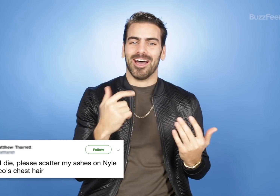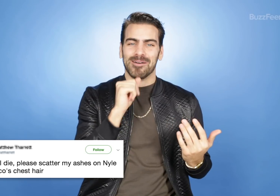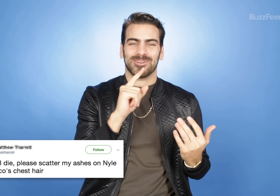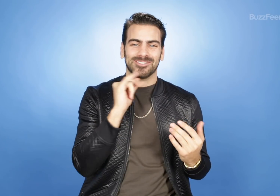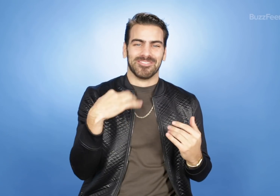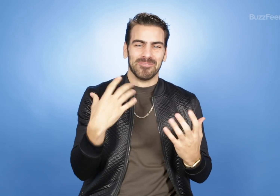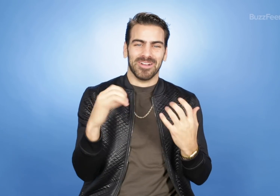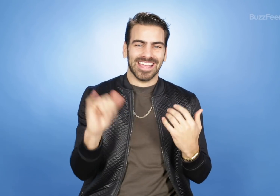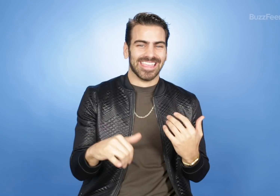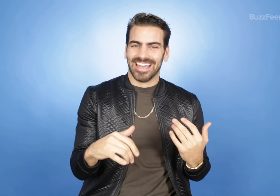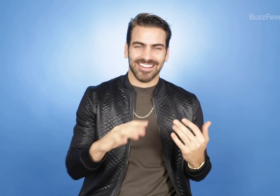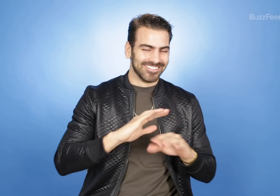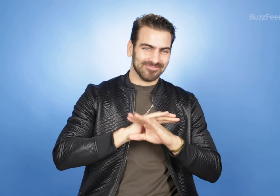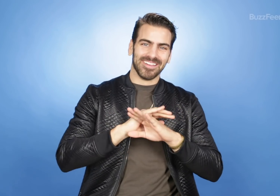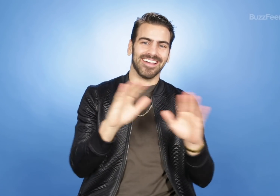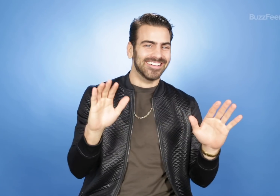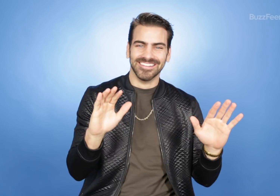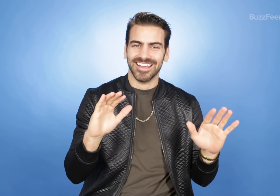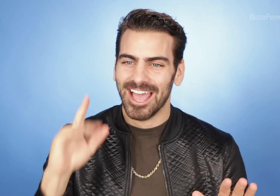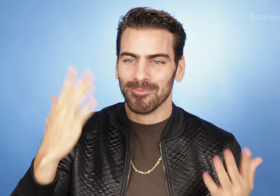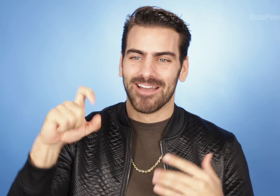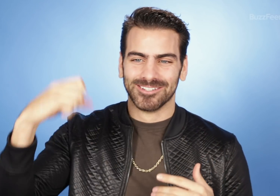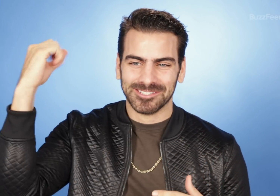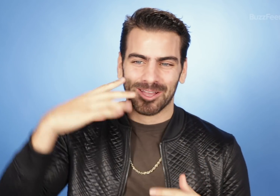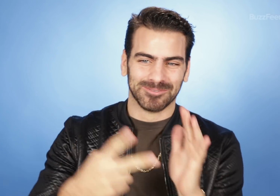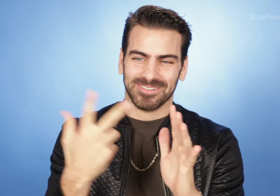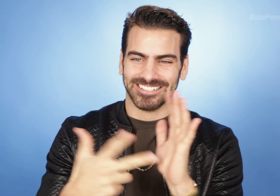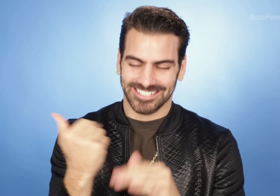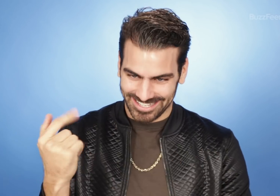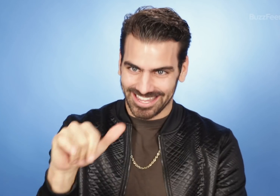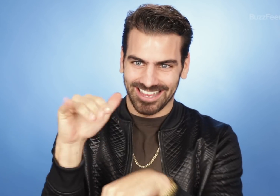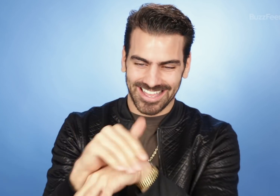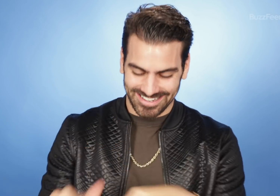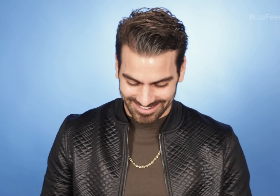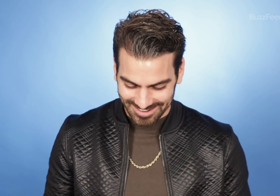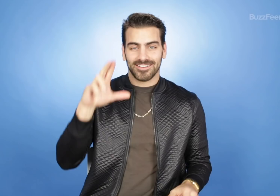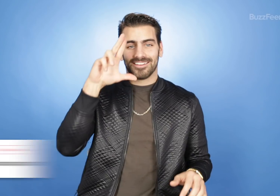I'm not sure if I want that. I'd probably have to shower like two or three times that night.